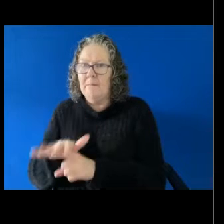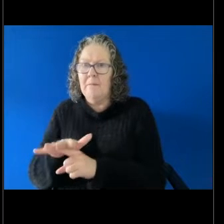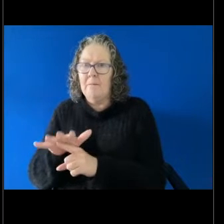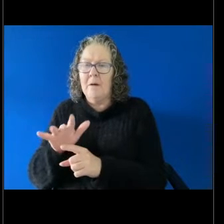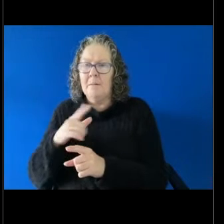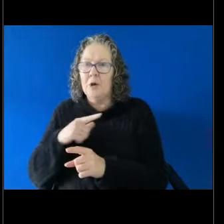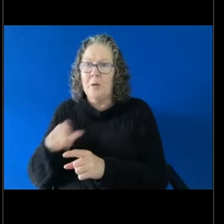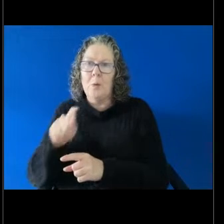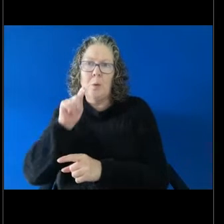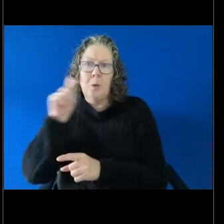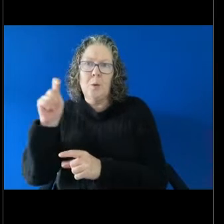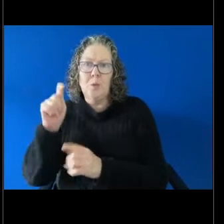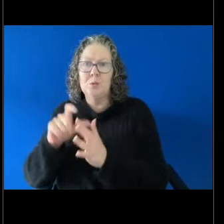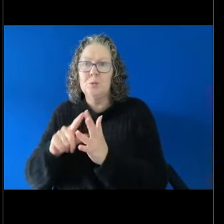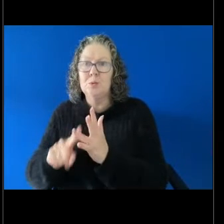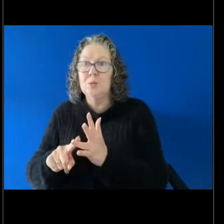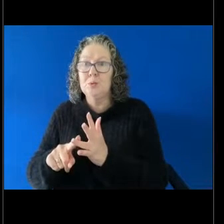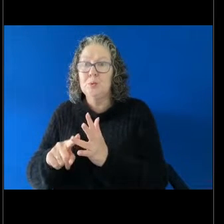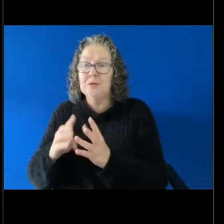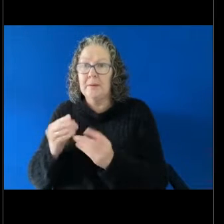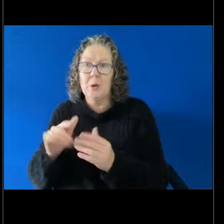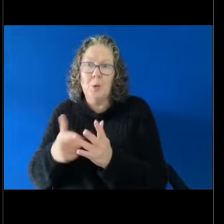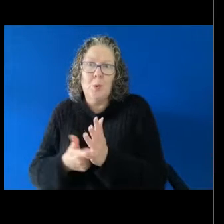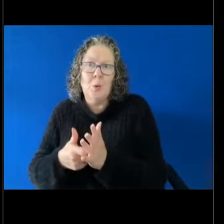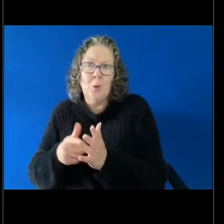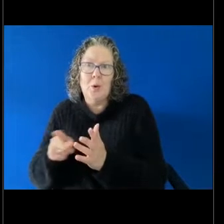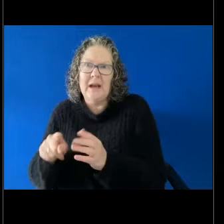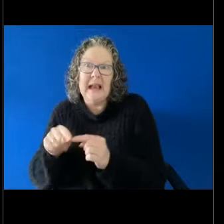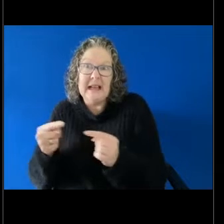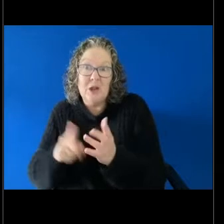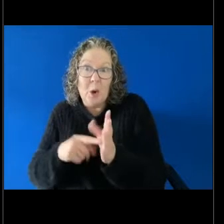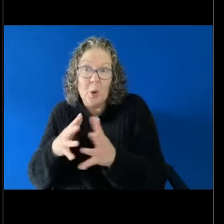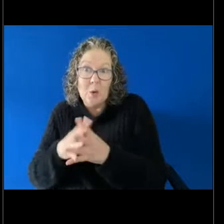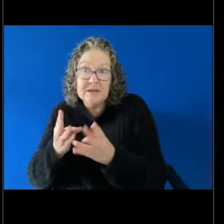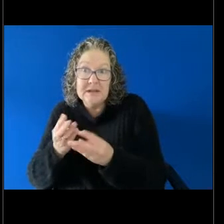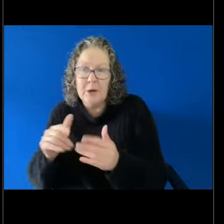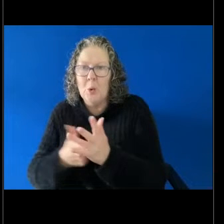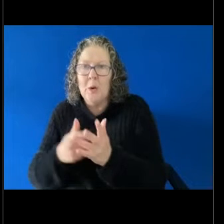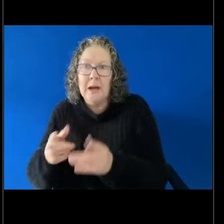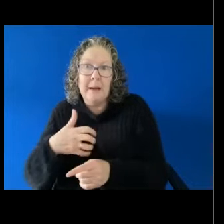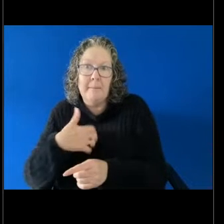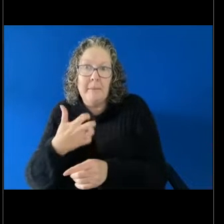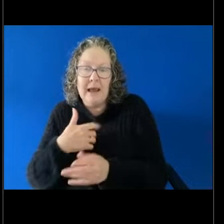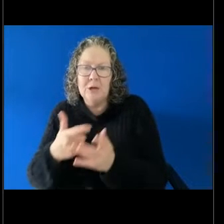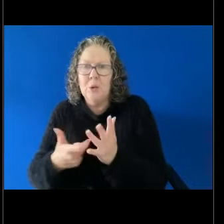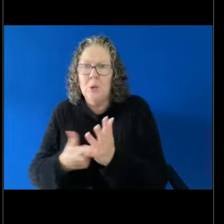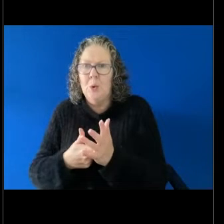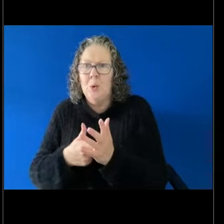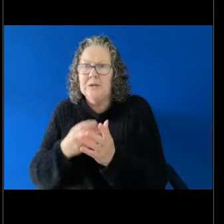law, complained or intended to complain about something that contravenes the law. Is or has